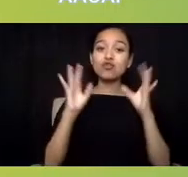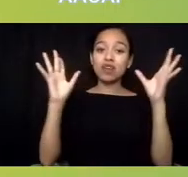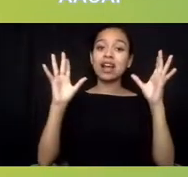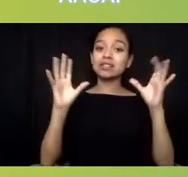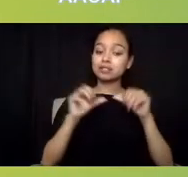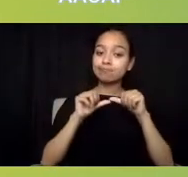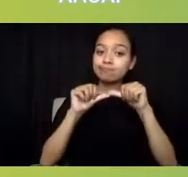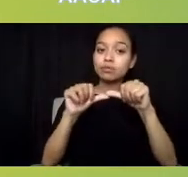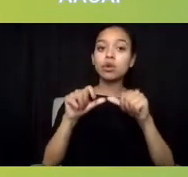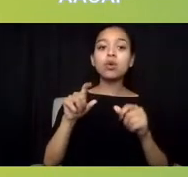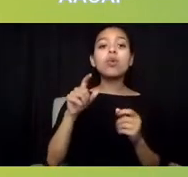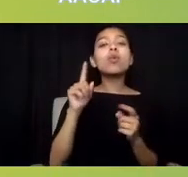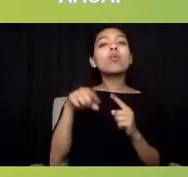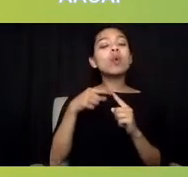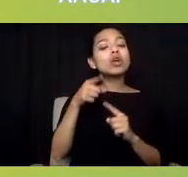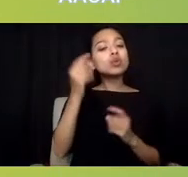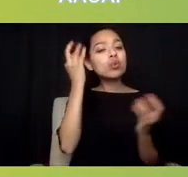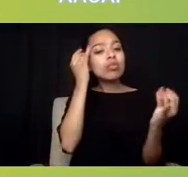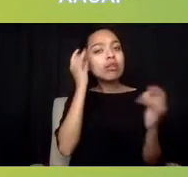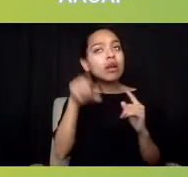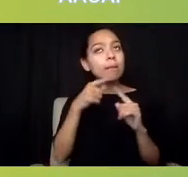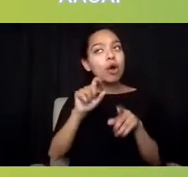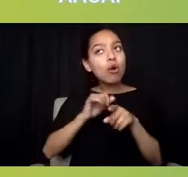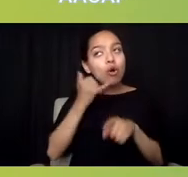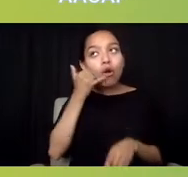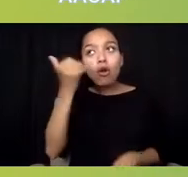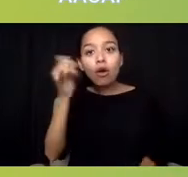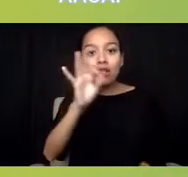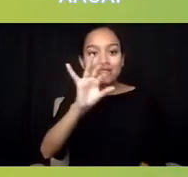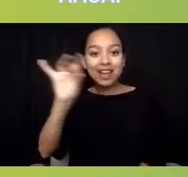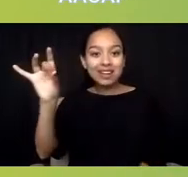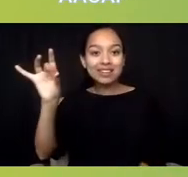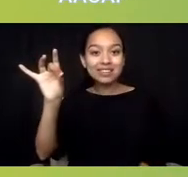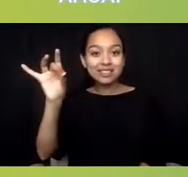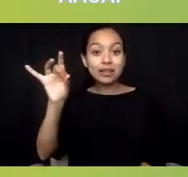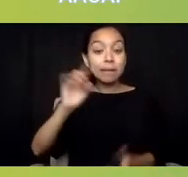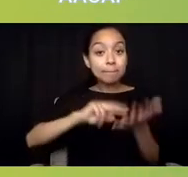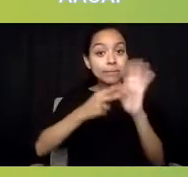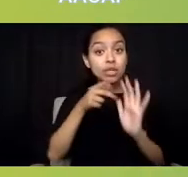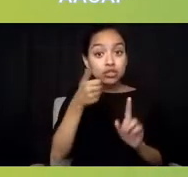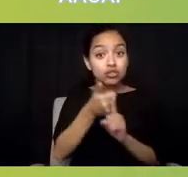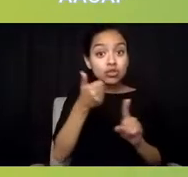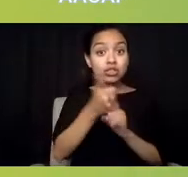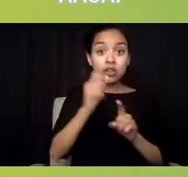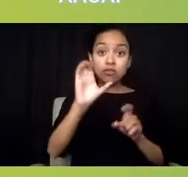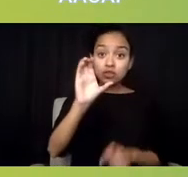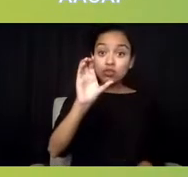oh, my goodness, you're in a crisis. You're either suicidal or you're having a mental health crisis.